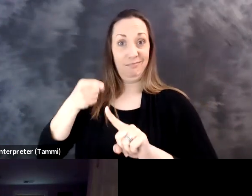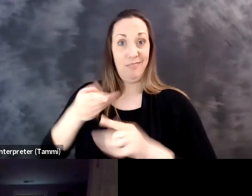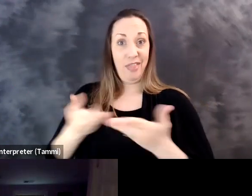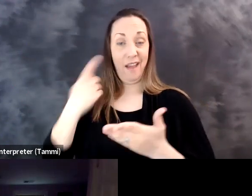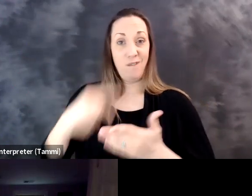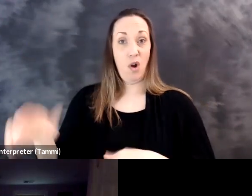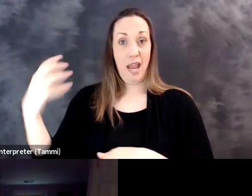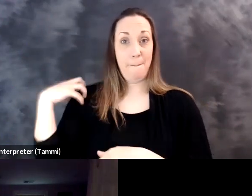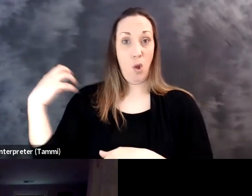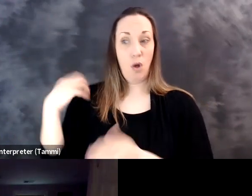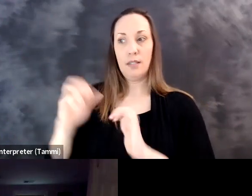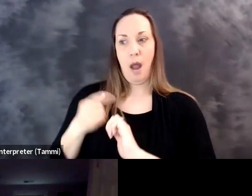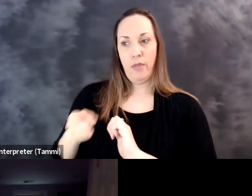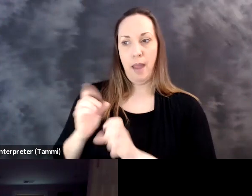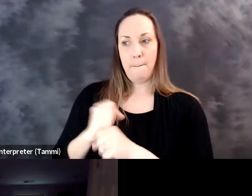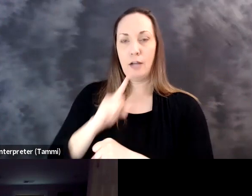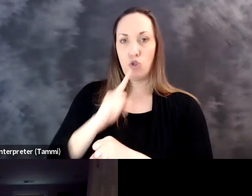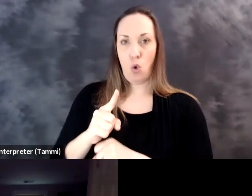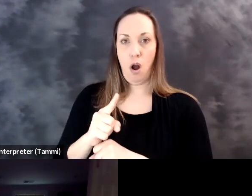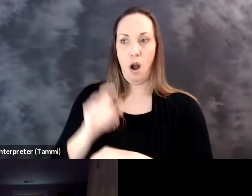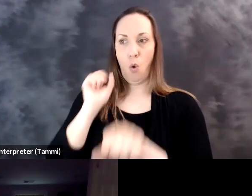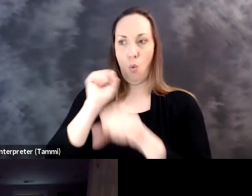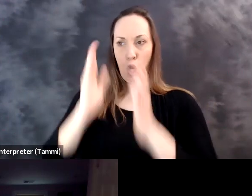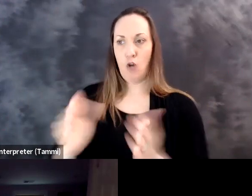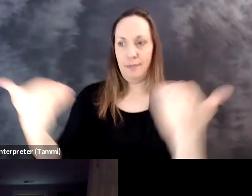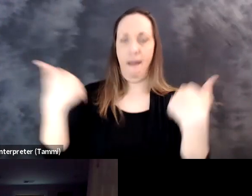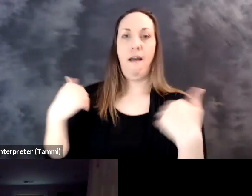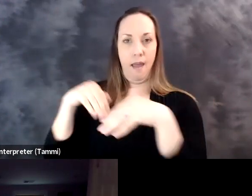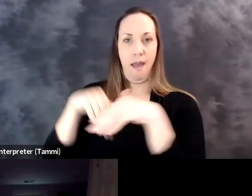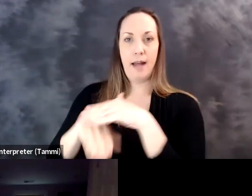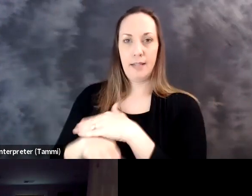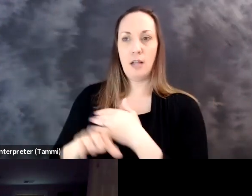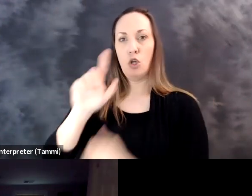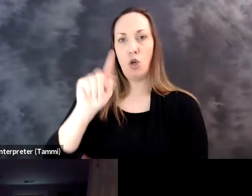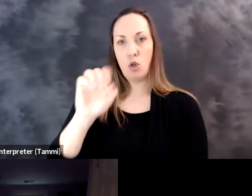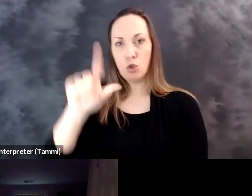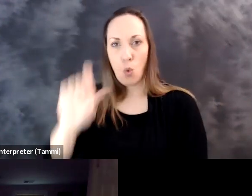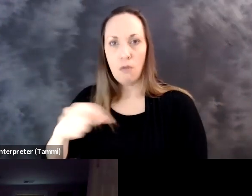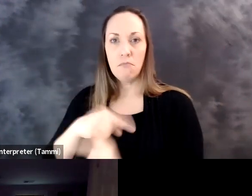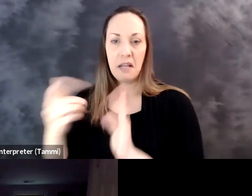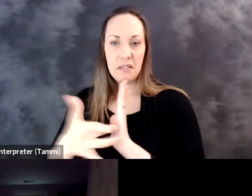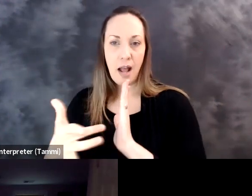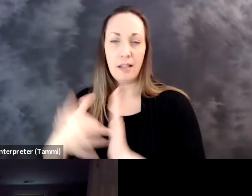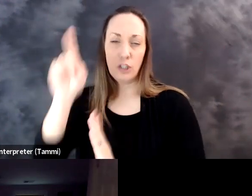In the context of the pandemic, a key issue for employers is how they will